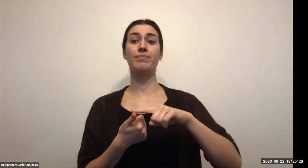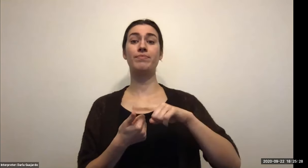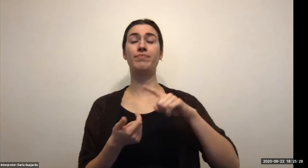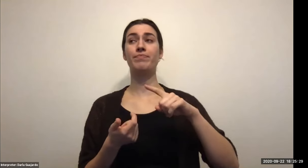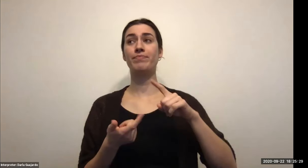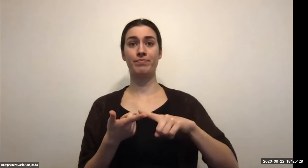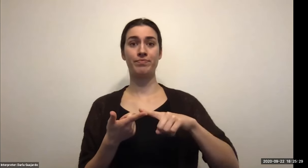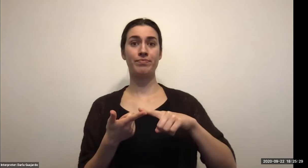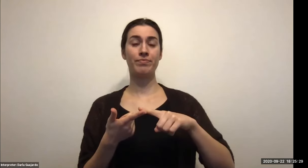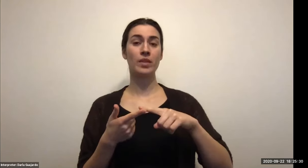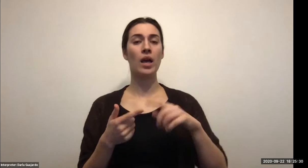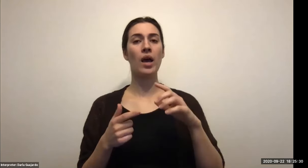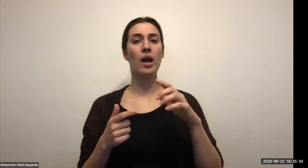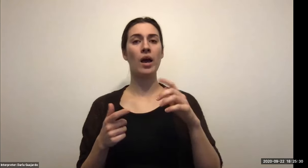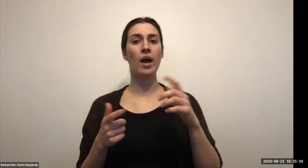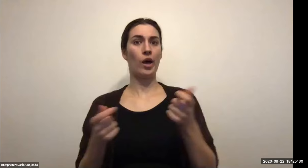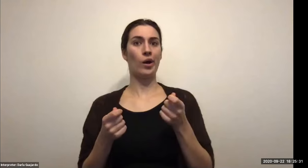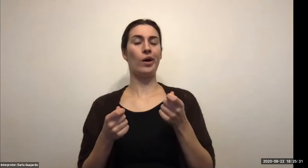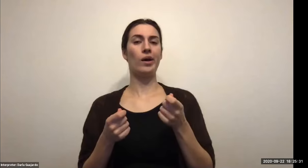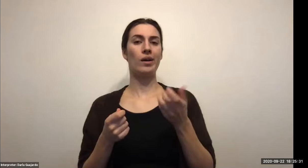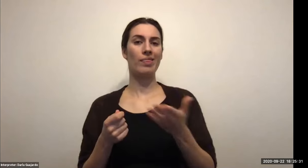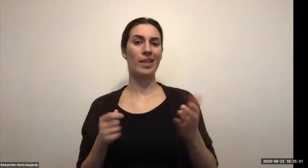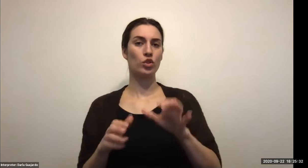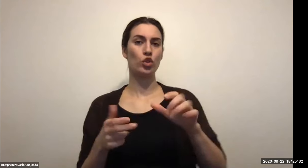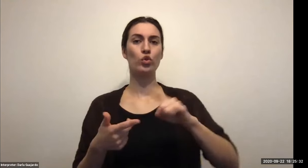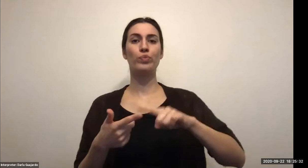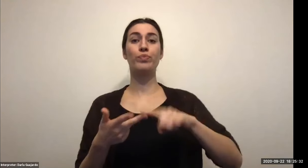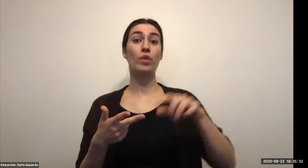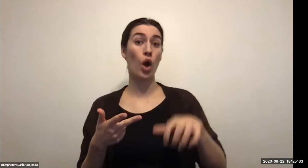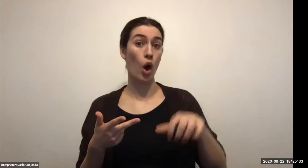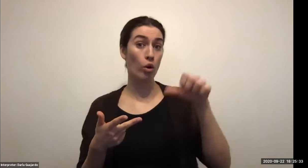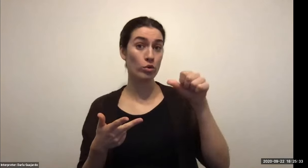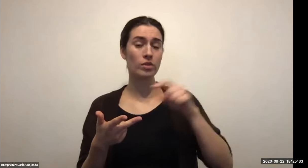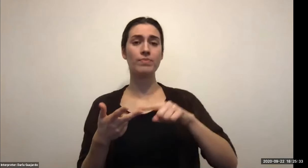Keith Wolling: But they were on those they started in Marcy and work their way through. So they were along the lower border working their way up to the